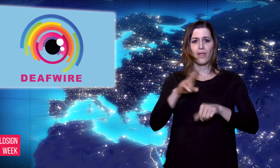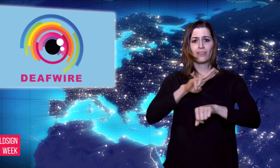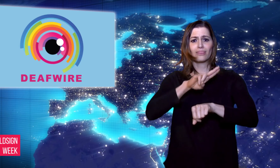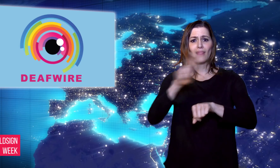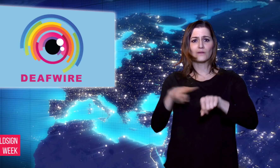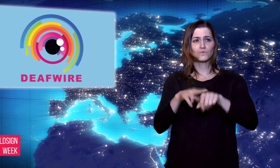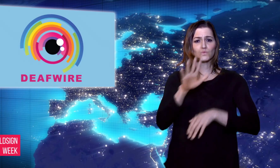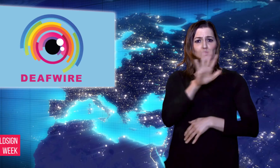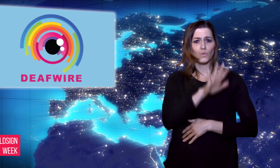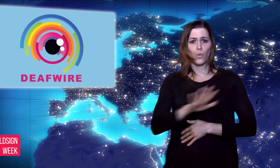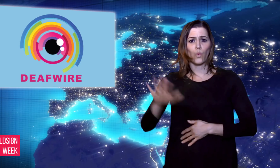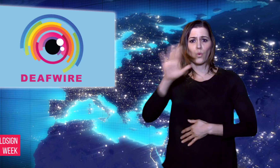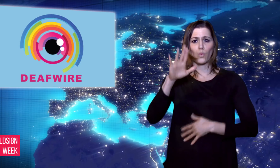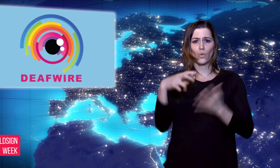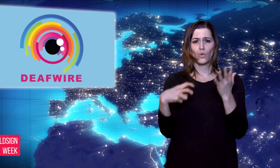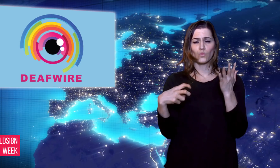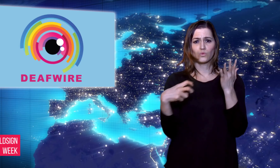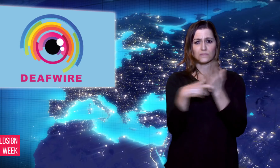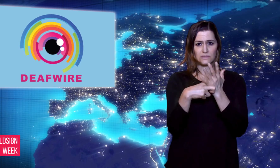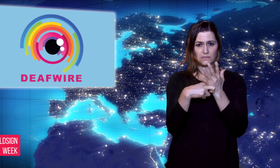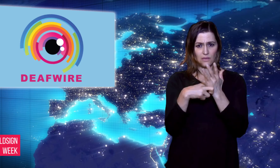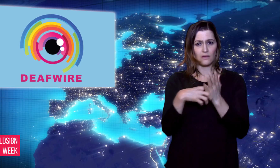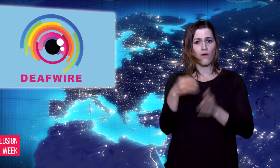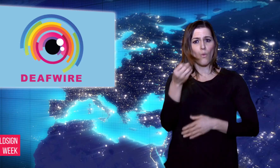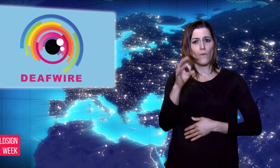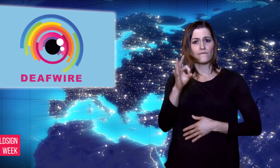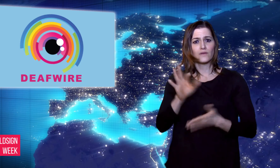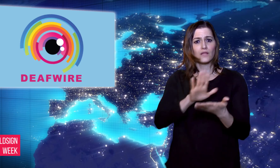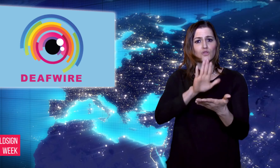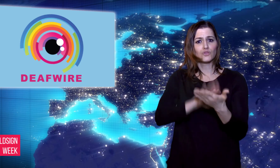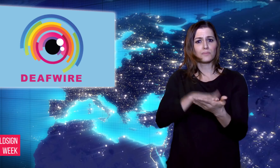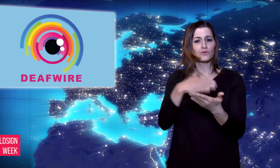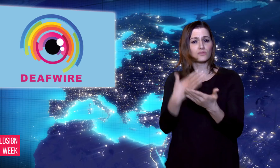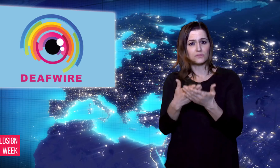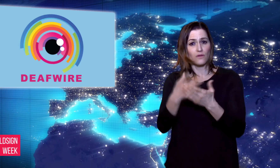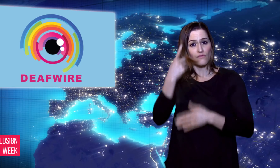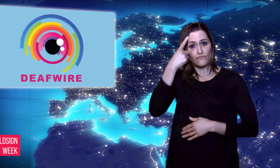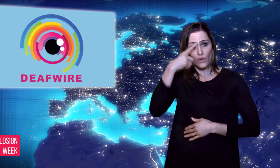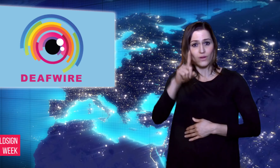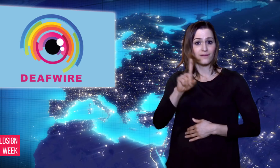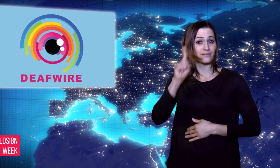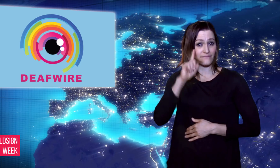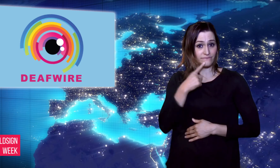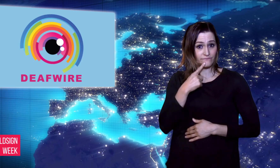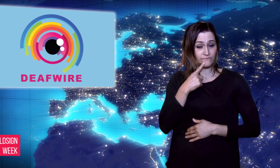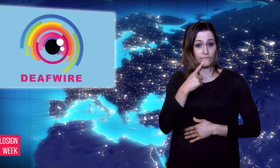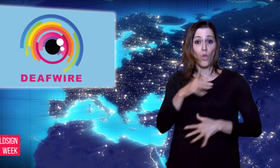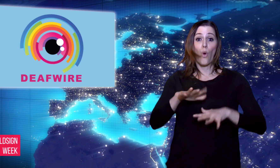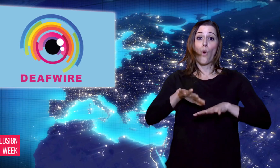Registry of Interpreters for the Deaf,